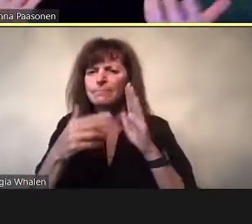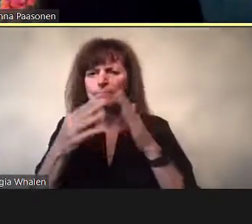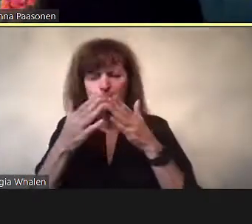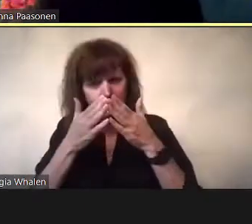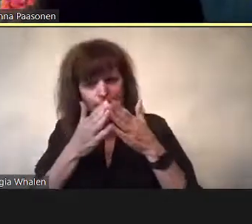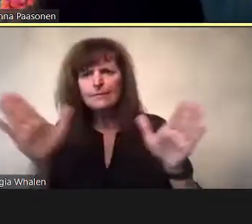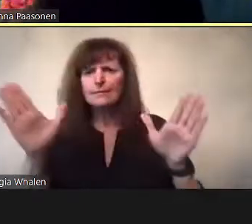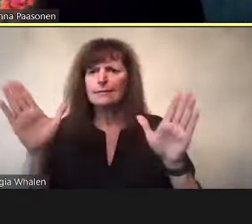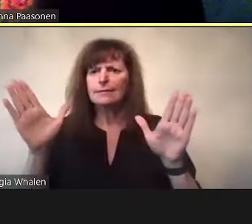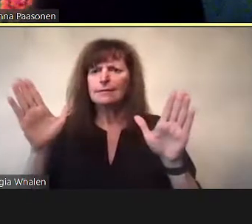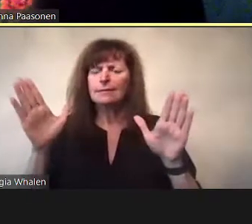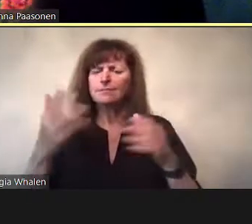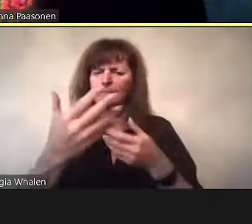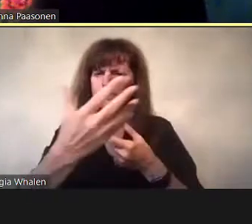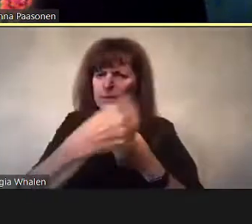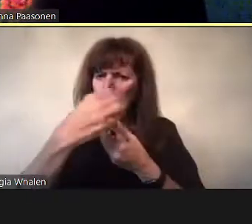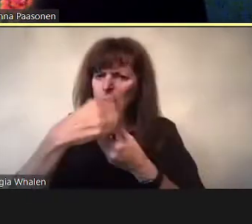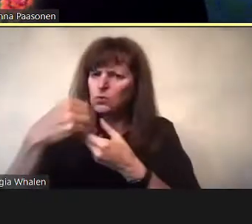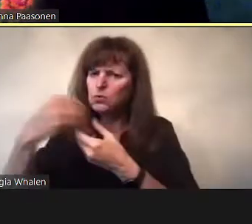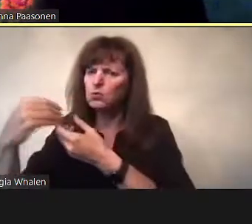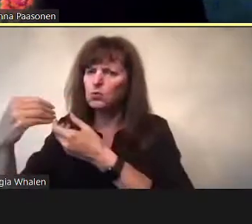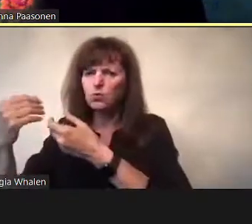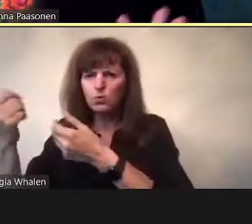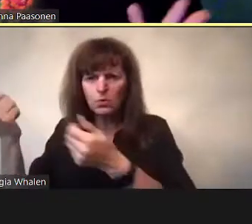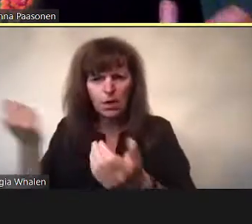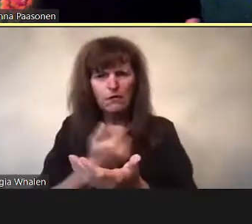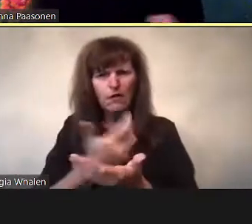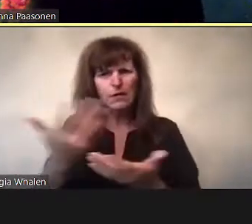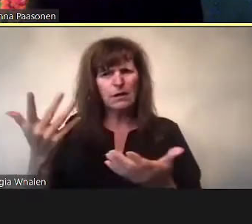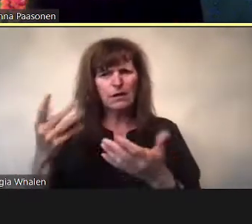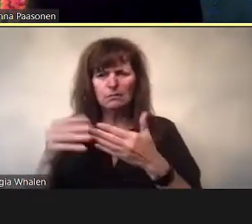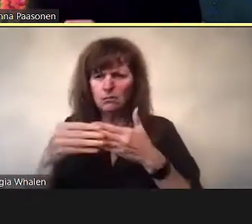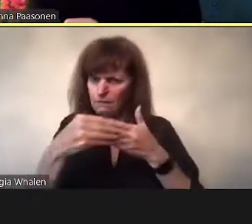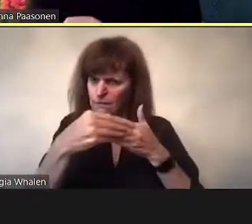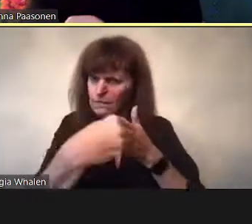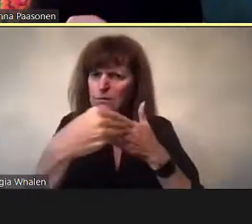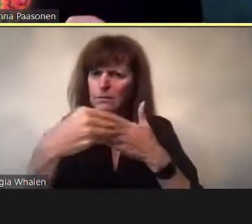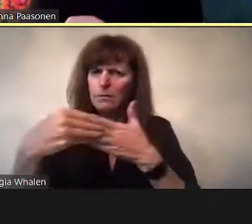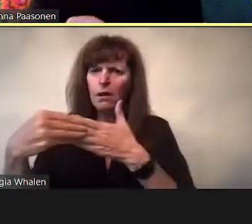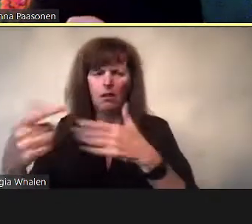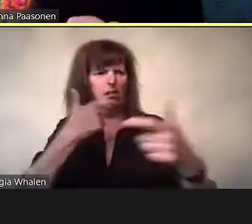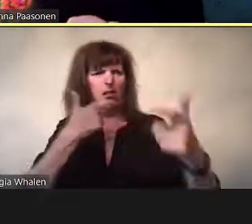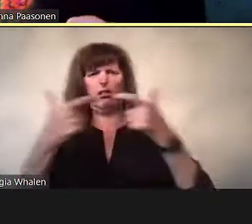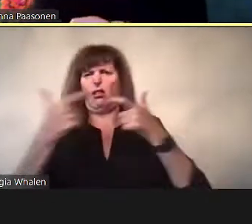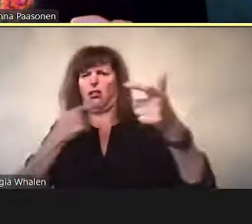And of course, people get turned on by different things so it is opaque.